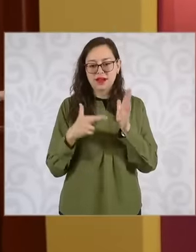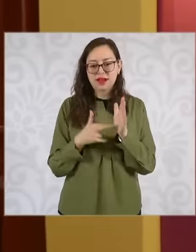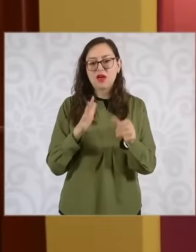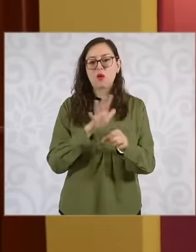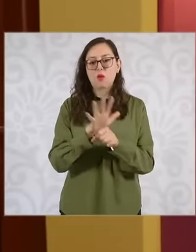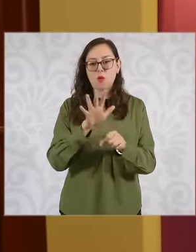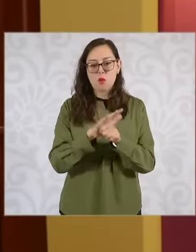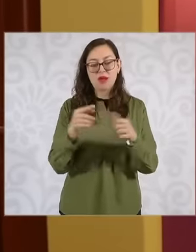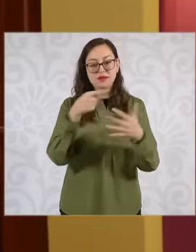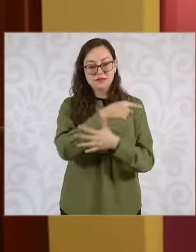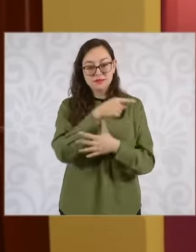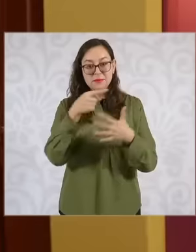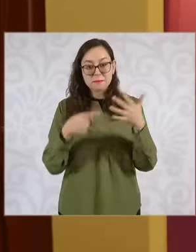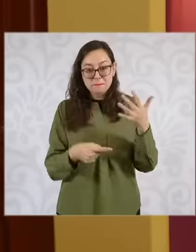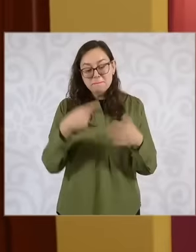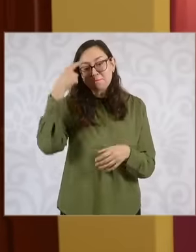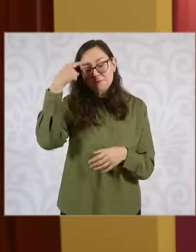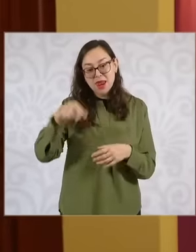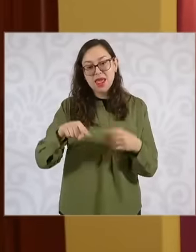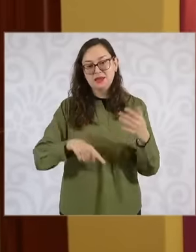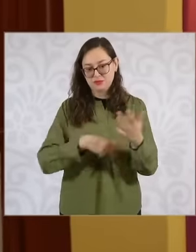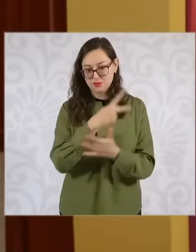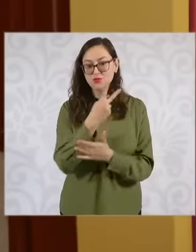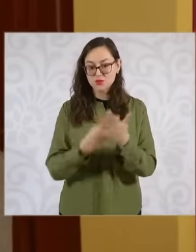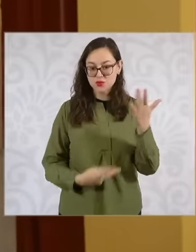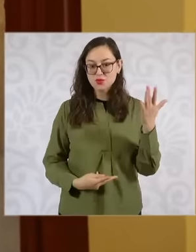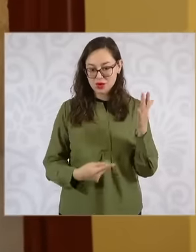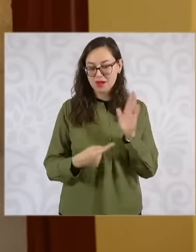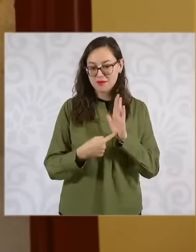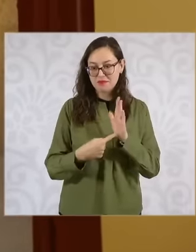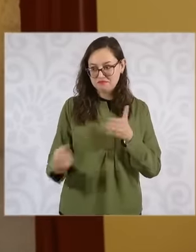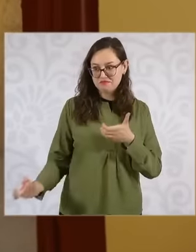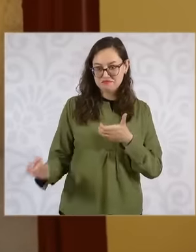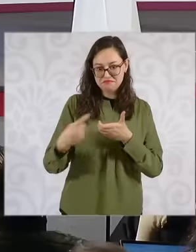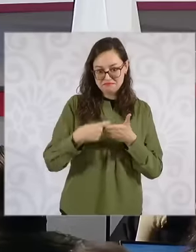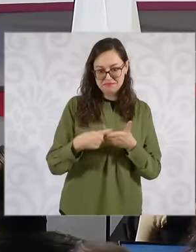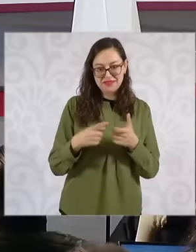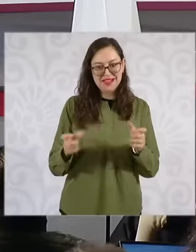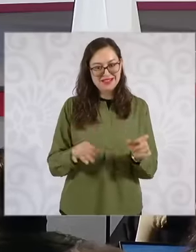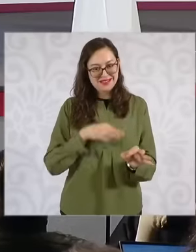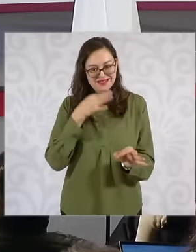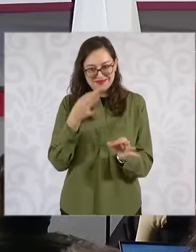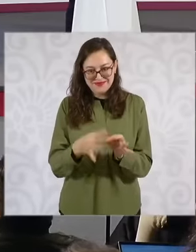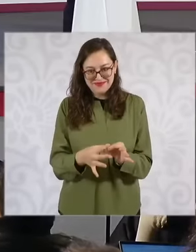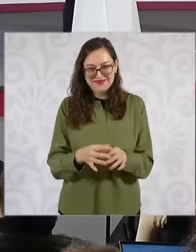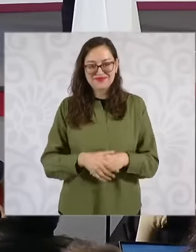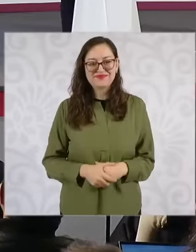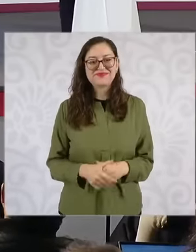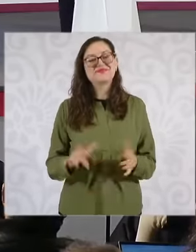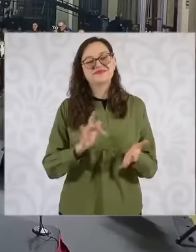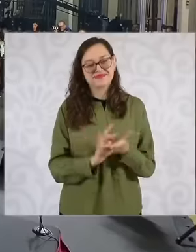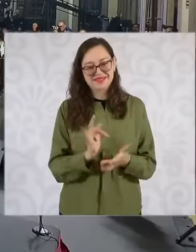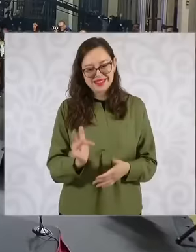this program that the President of the Republic instructed us to be President of. Thank you Octavio